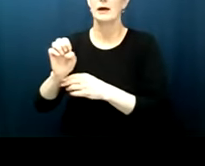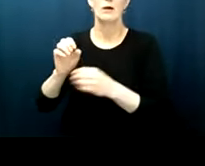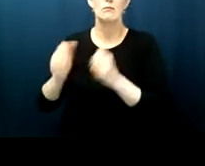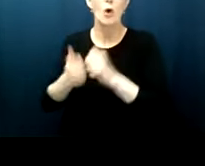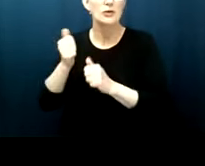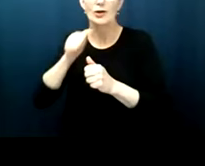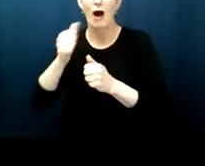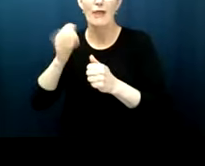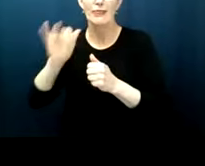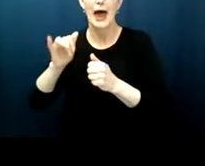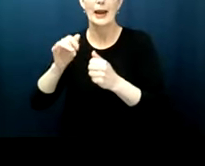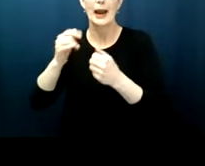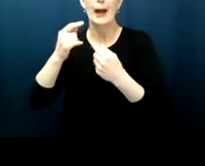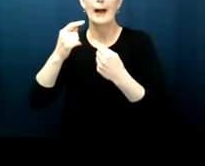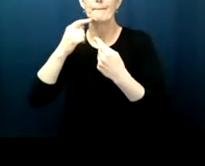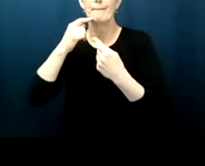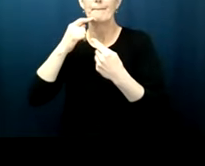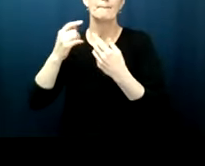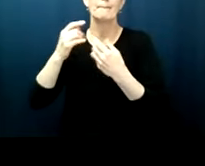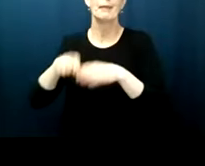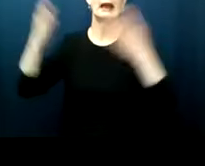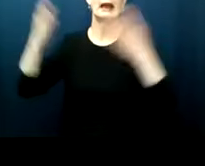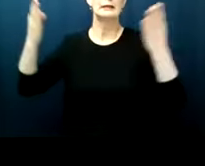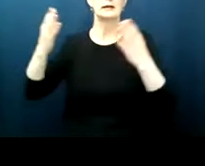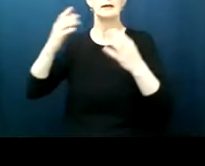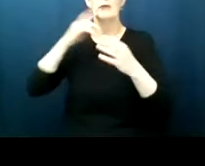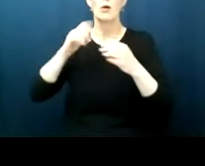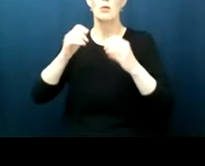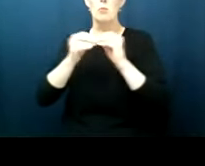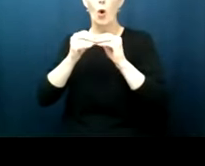to ignore the historical context of violent voter suppression in the us can simply assume good